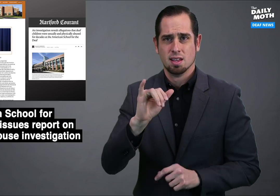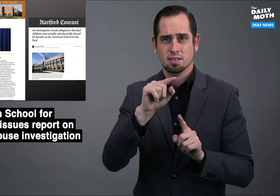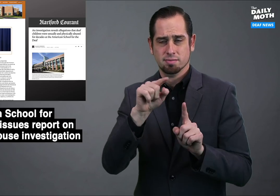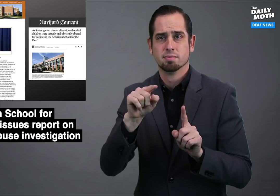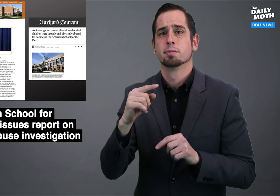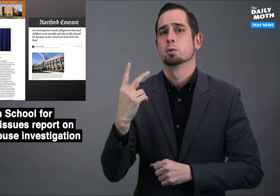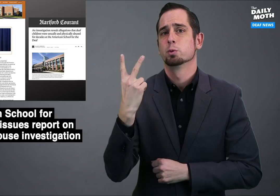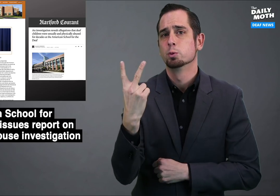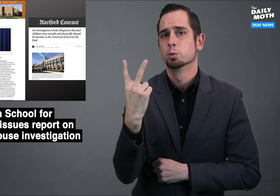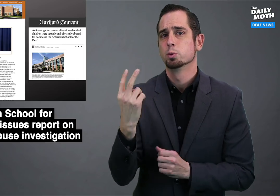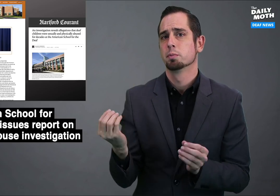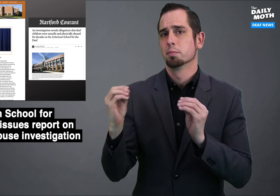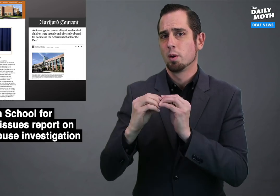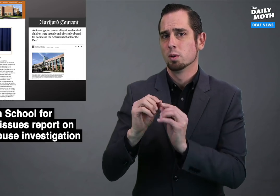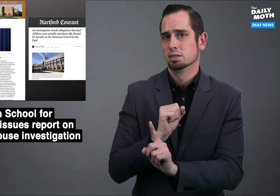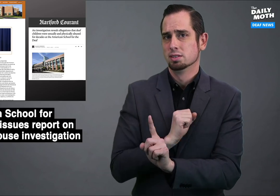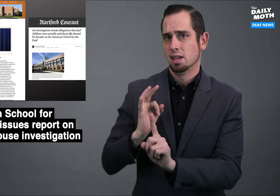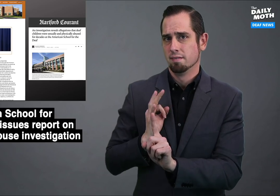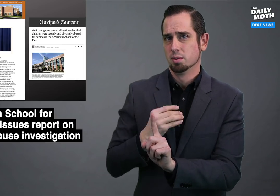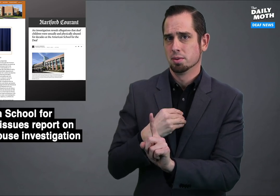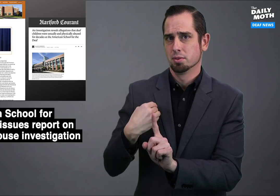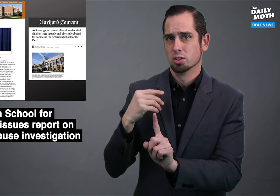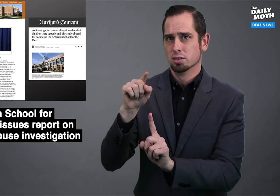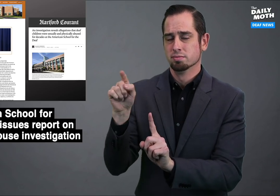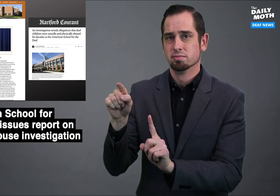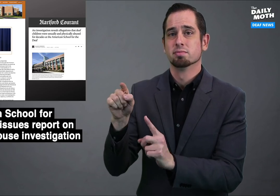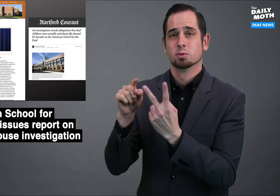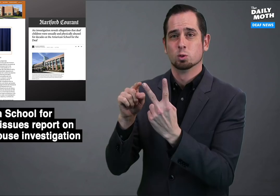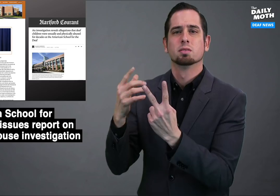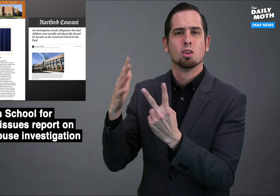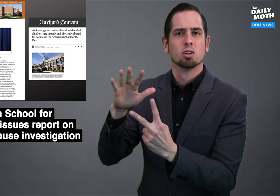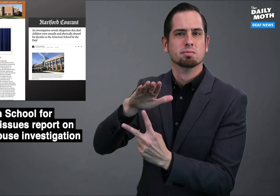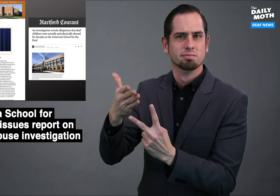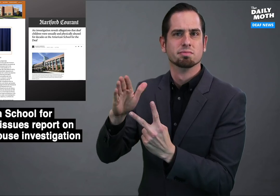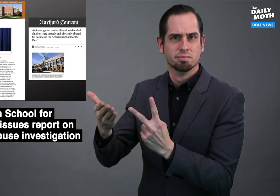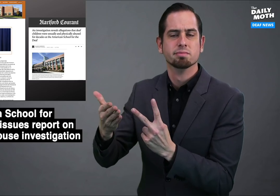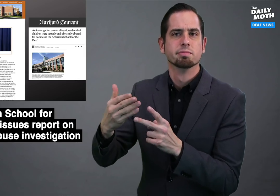Two additional staff members, who are deceased,